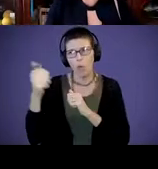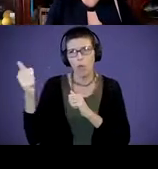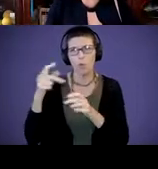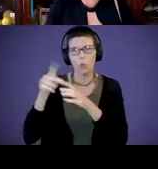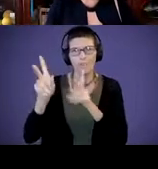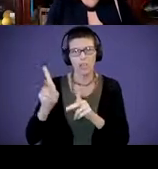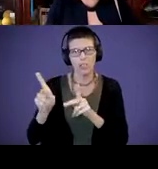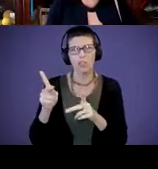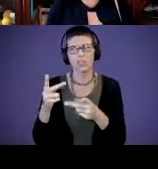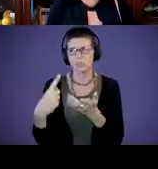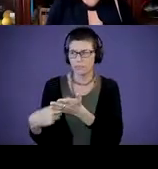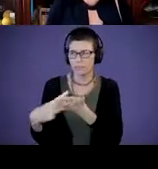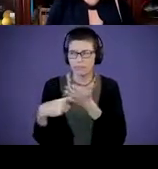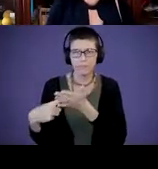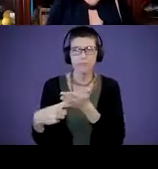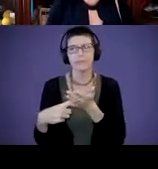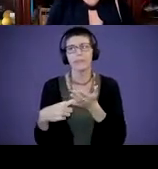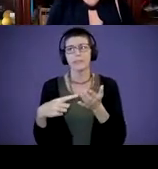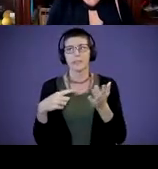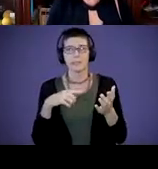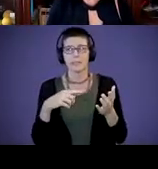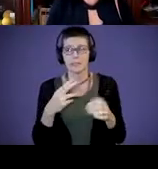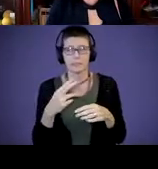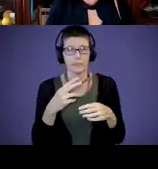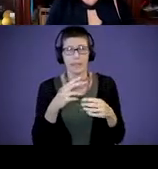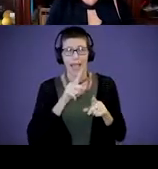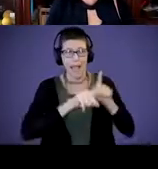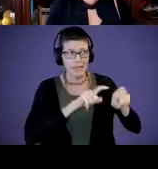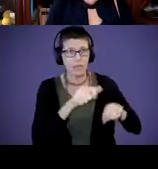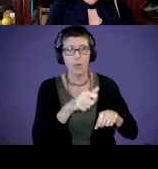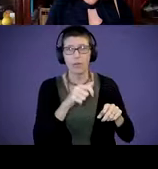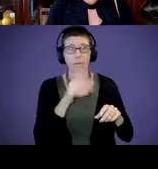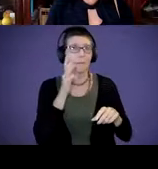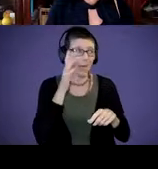tap into other parents and family membersʻ brains, tap into the different professionals.